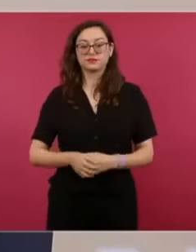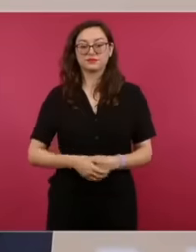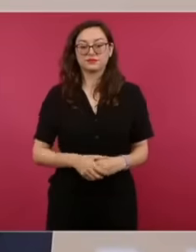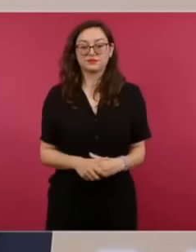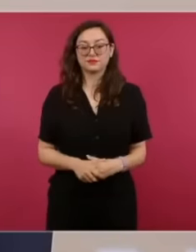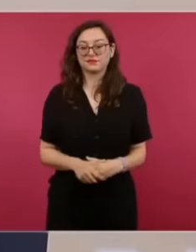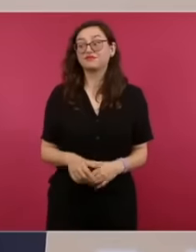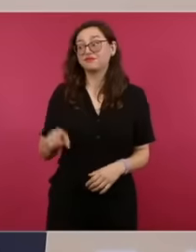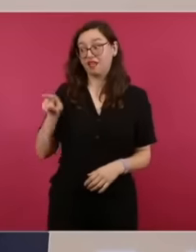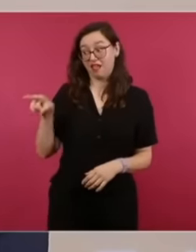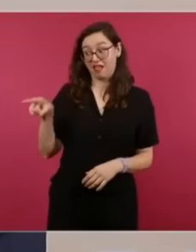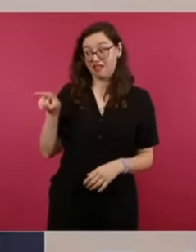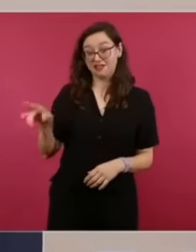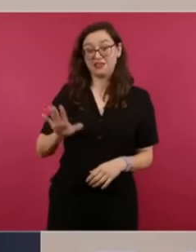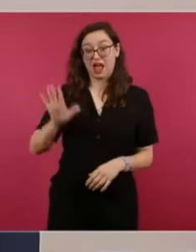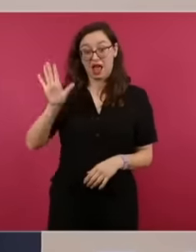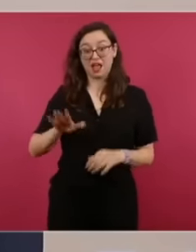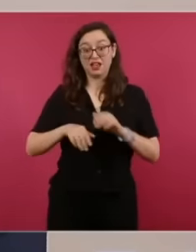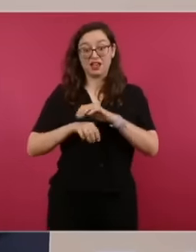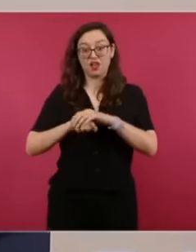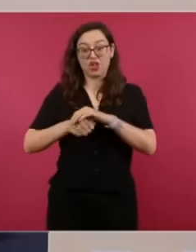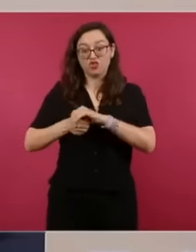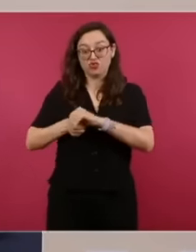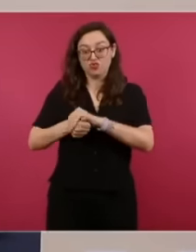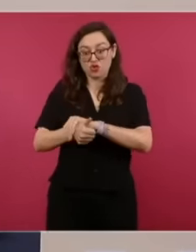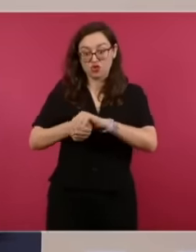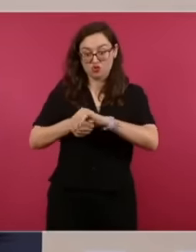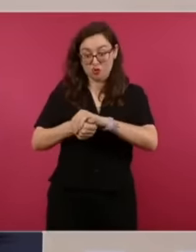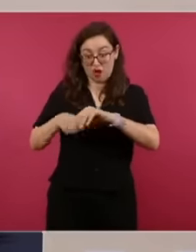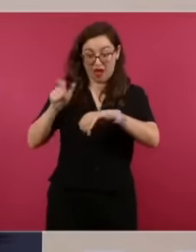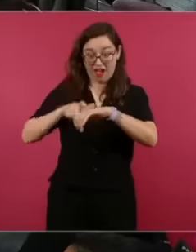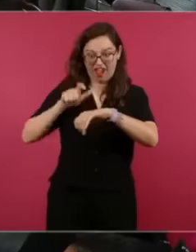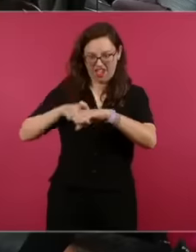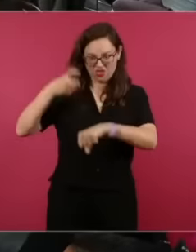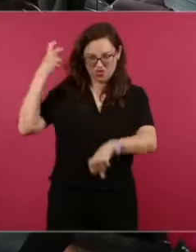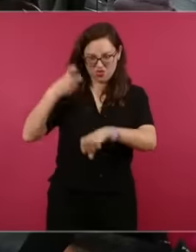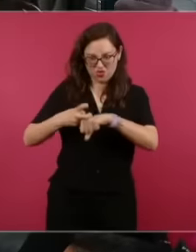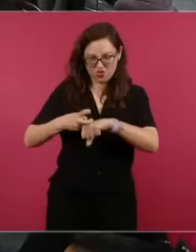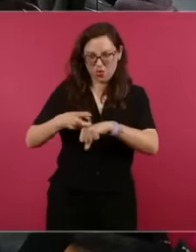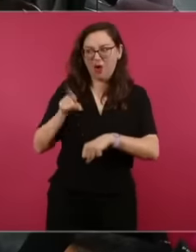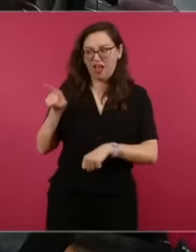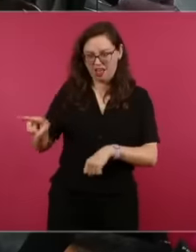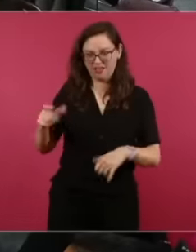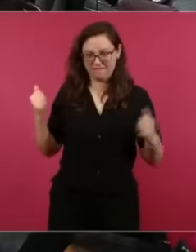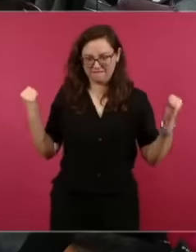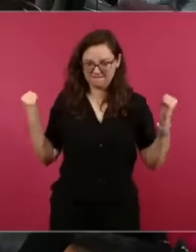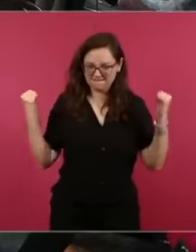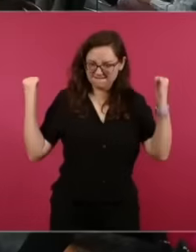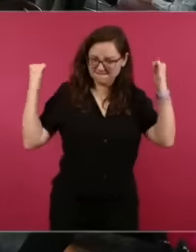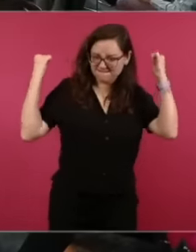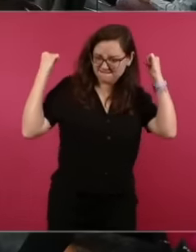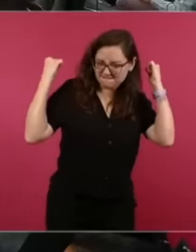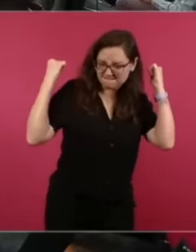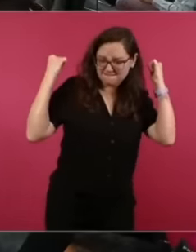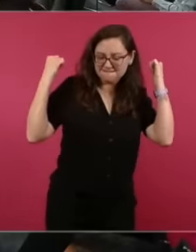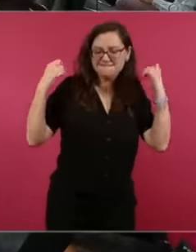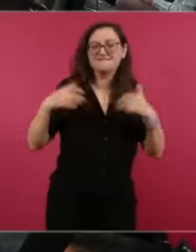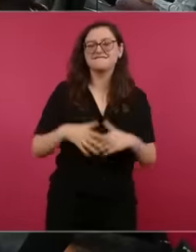Guau de Chiqui guo